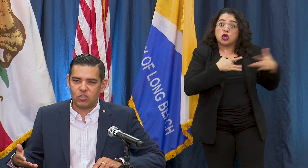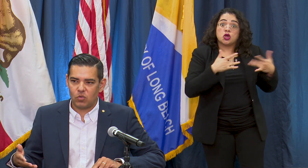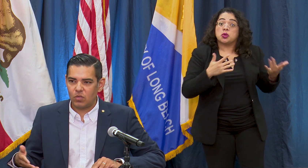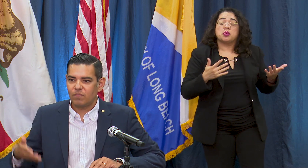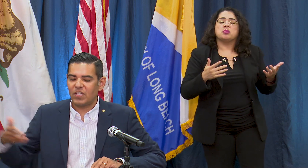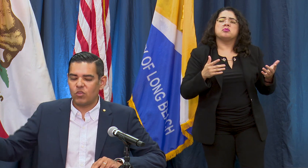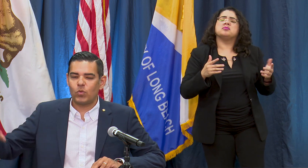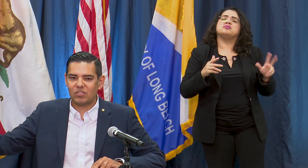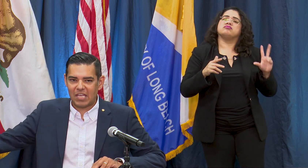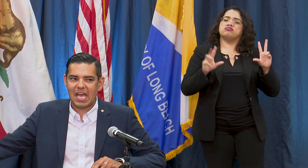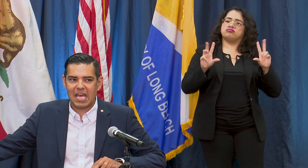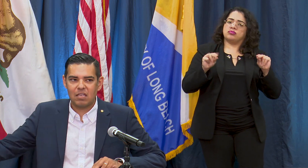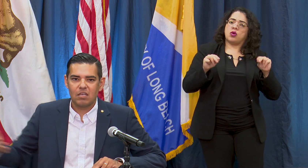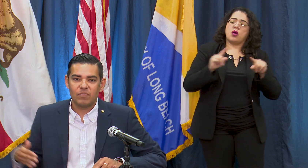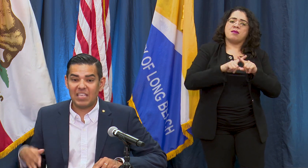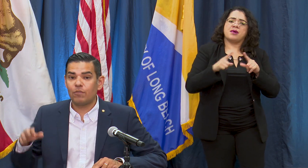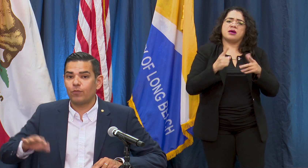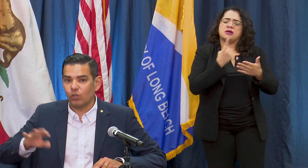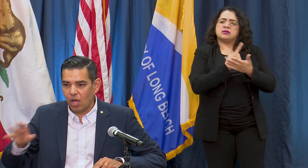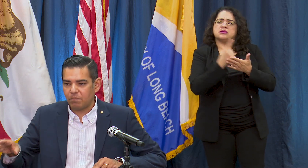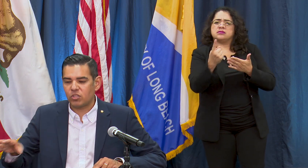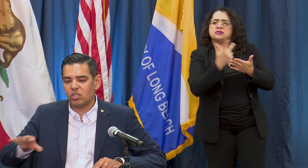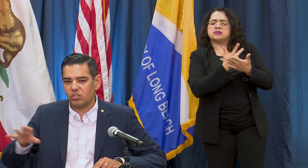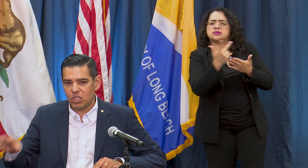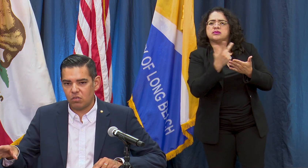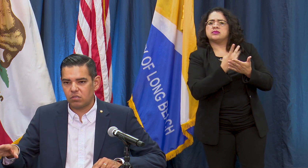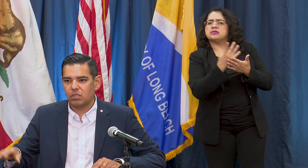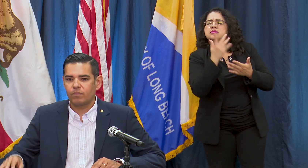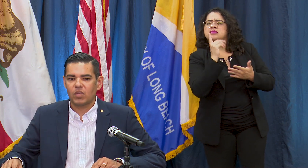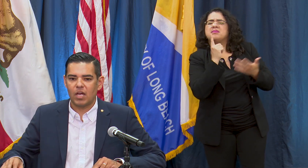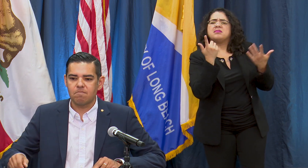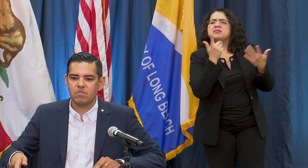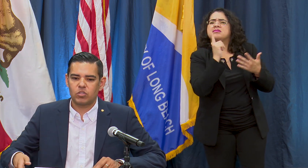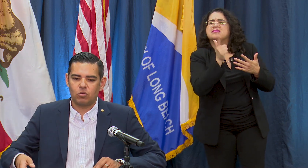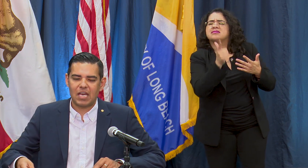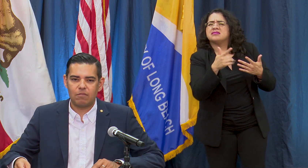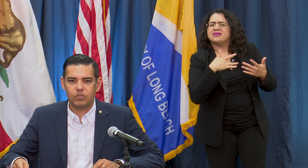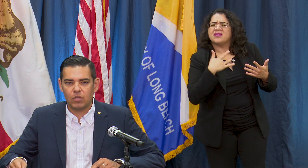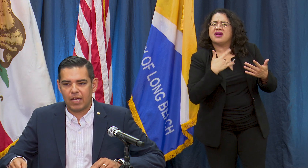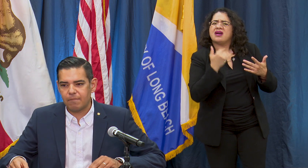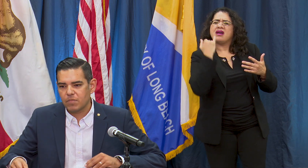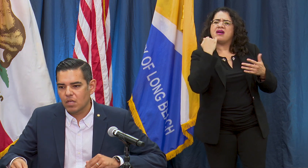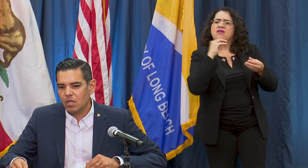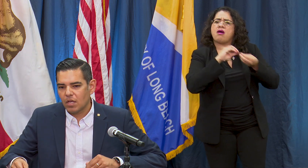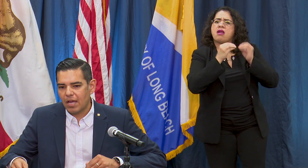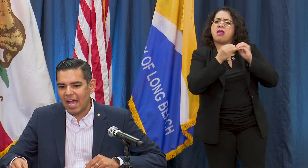in the weeks ahead if Long Beach continues to kind of have